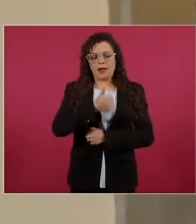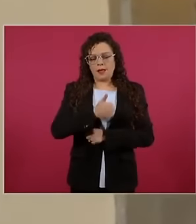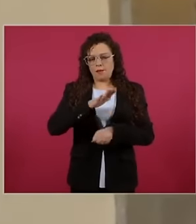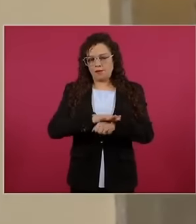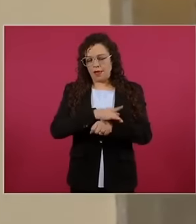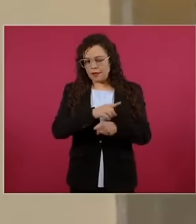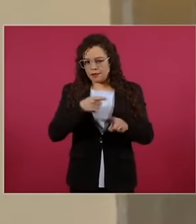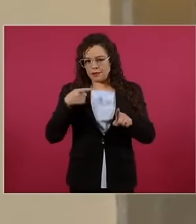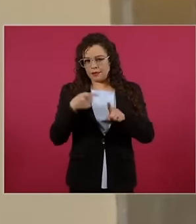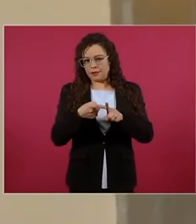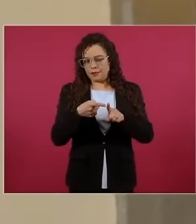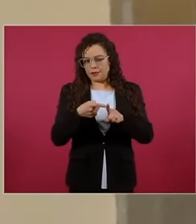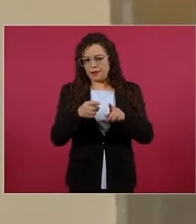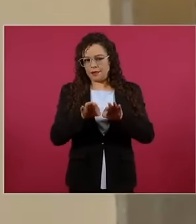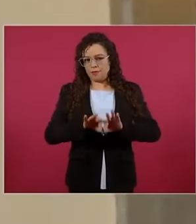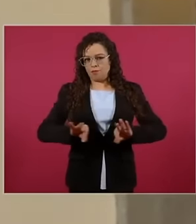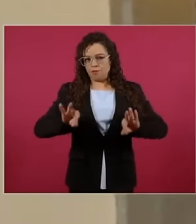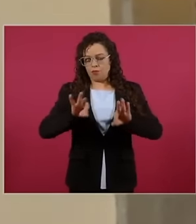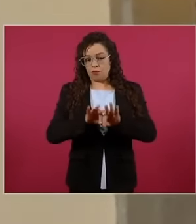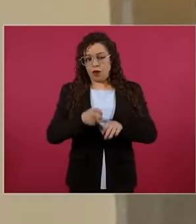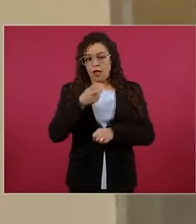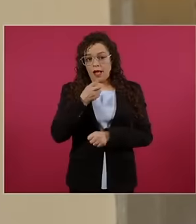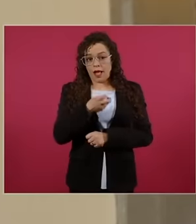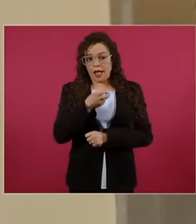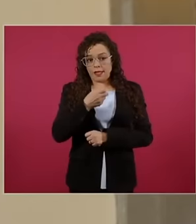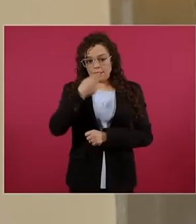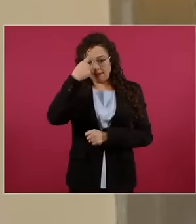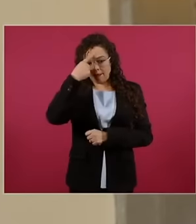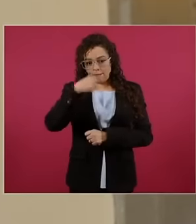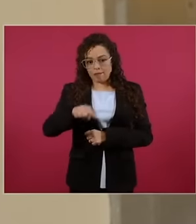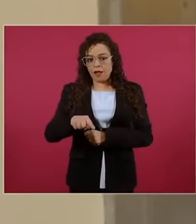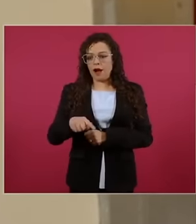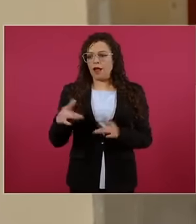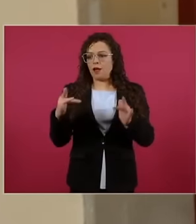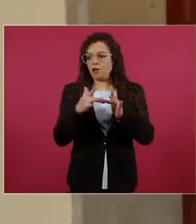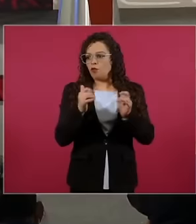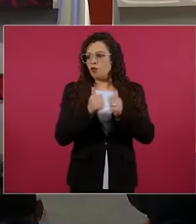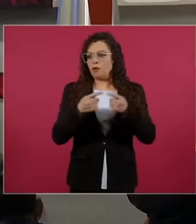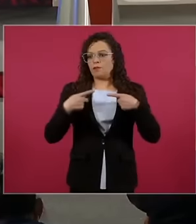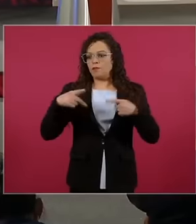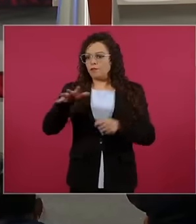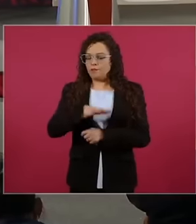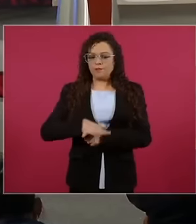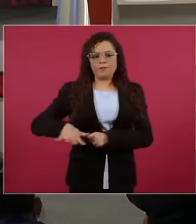basis, our operational support in the territory with all the servants of the nation, so